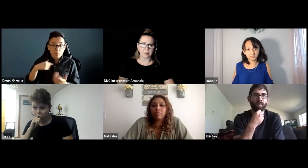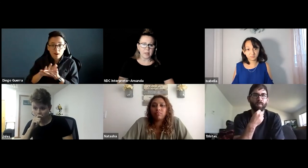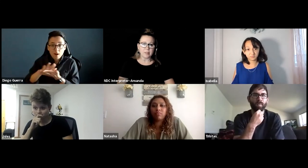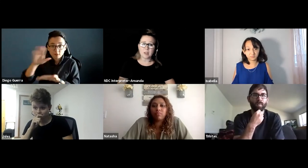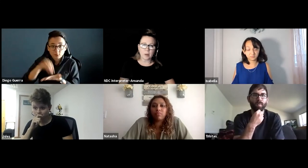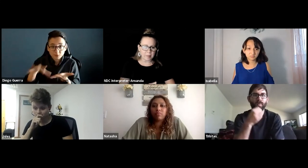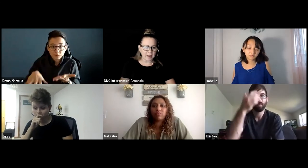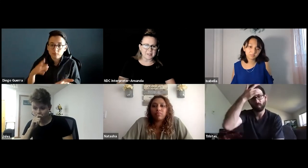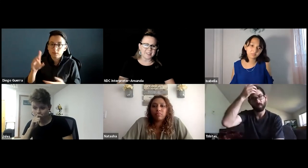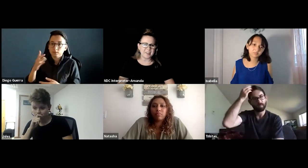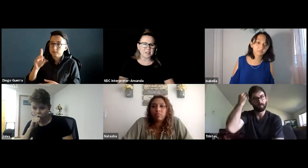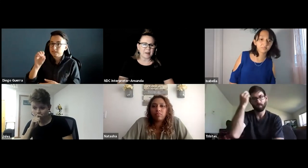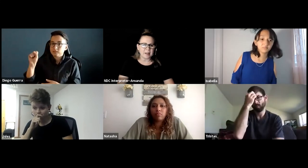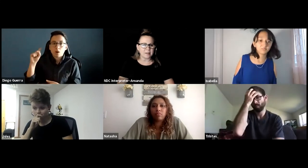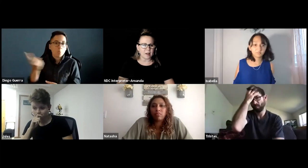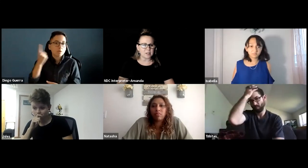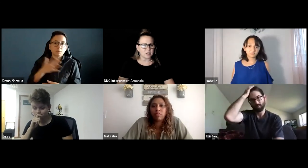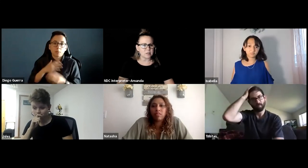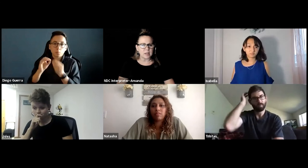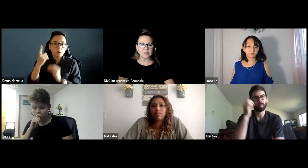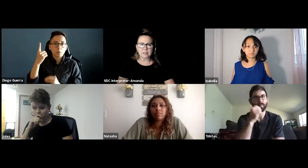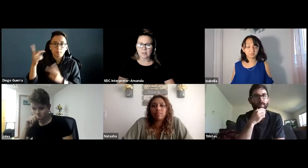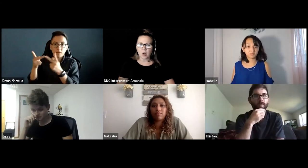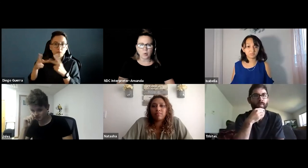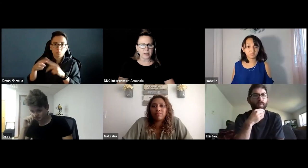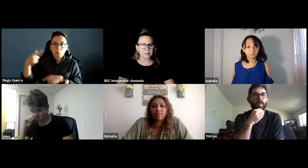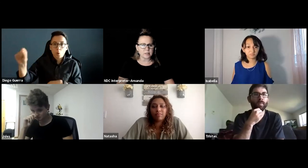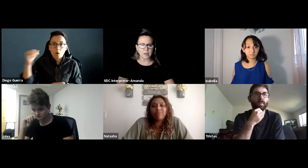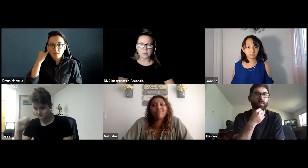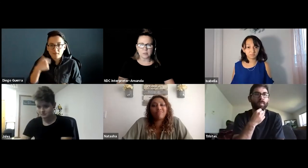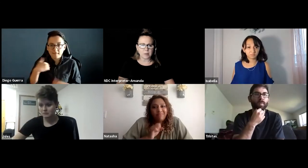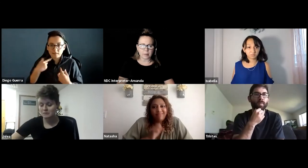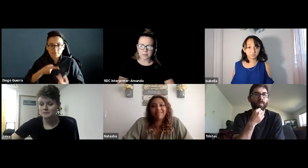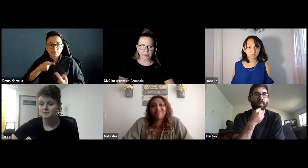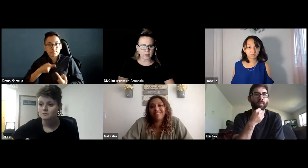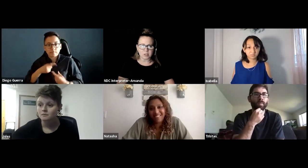I'm thinking way back to my college years, DSS always was --that was my go to